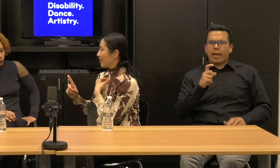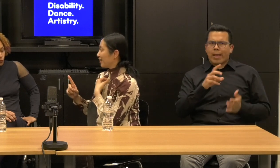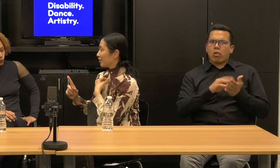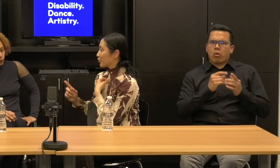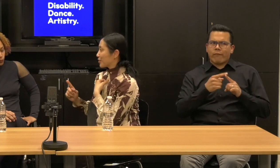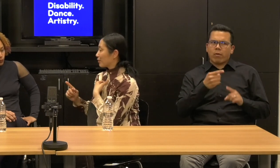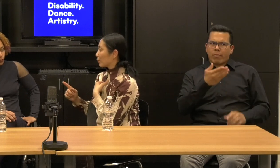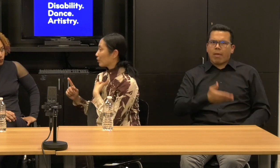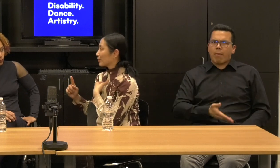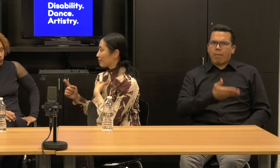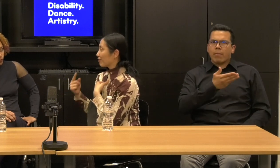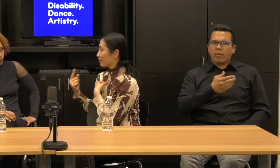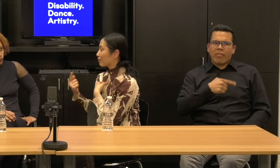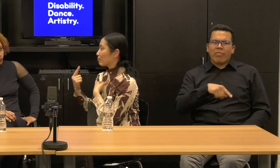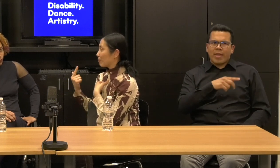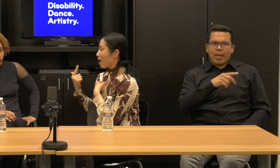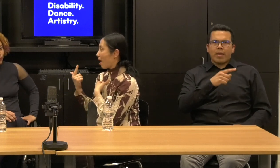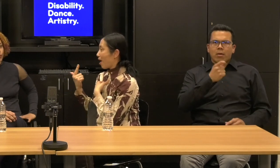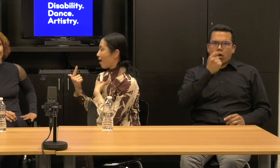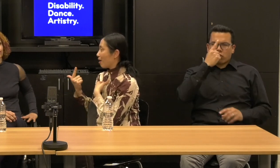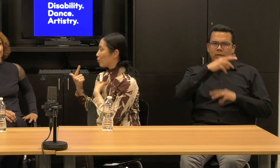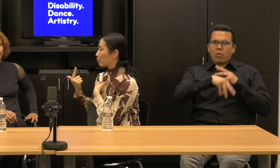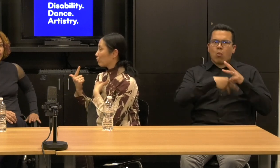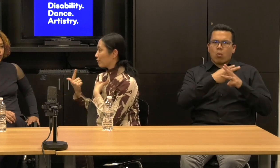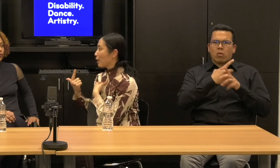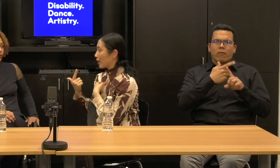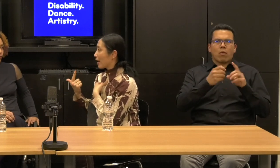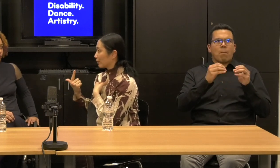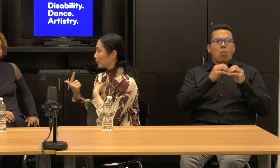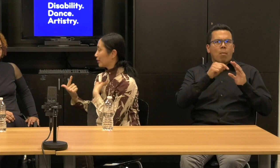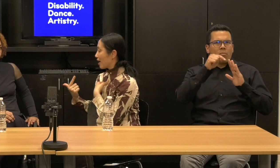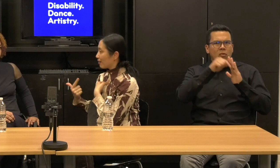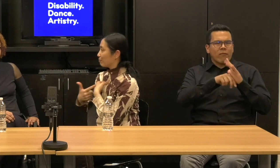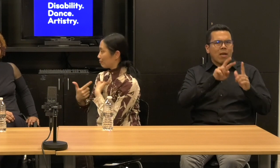They understand the world from a more profound angle than me.